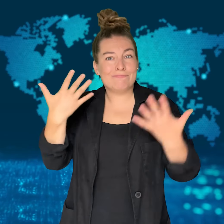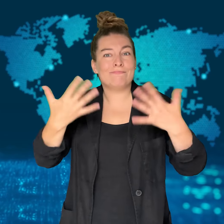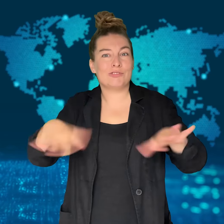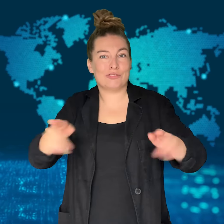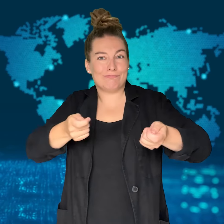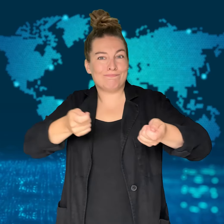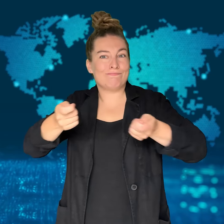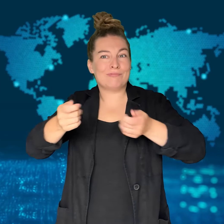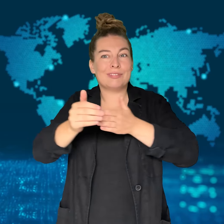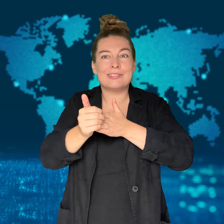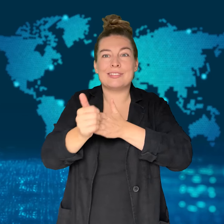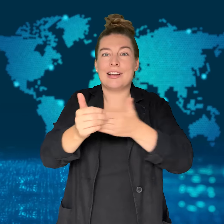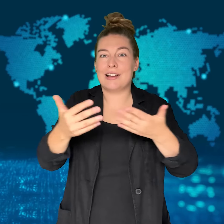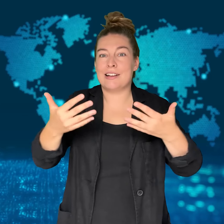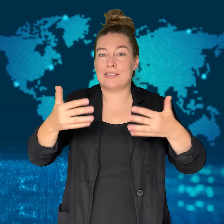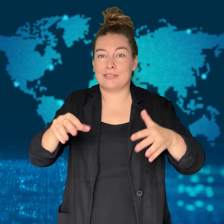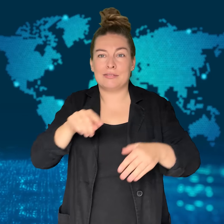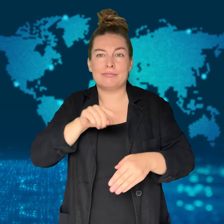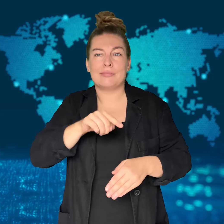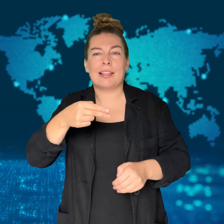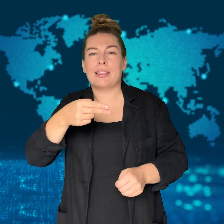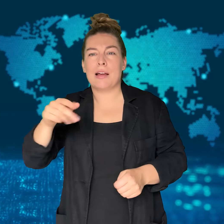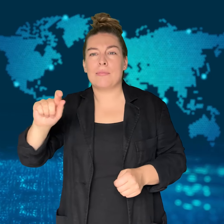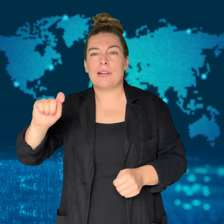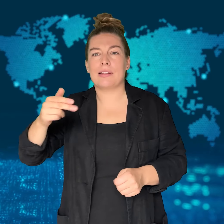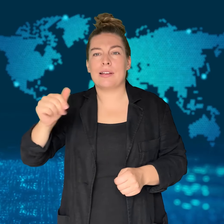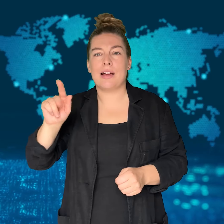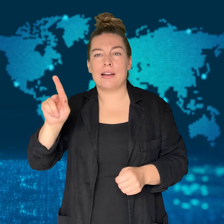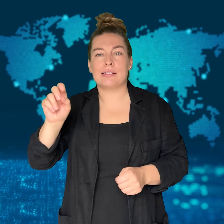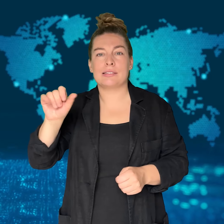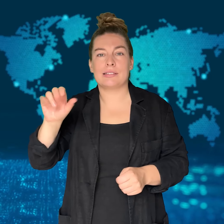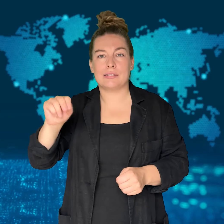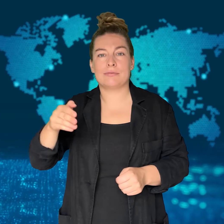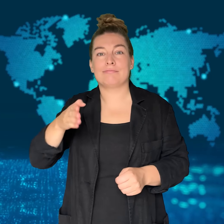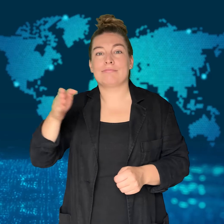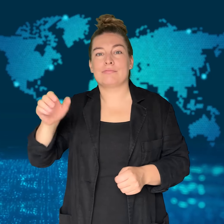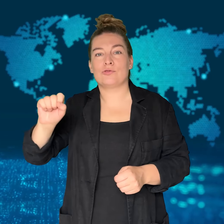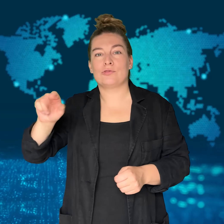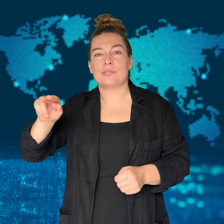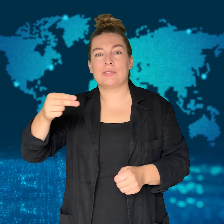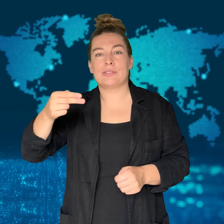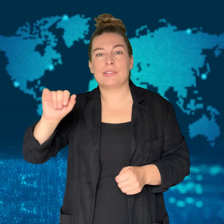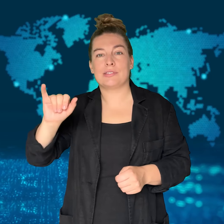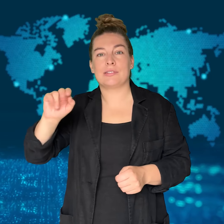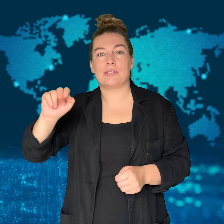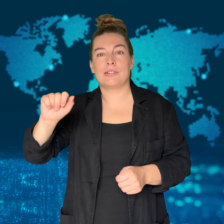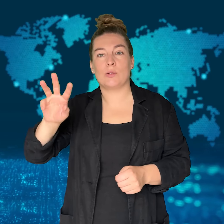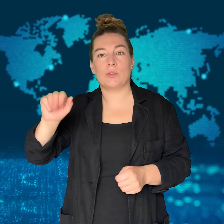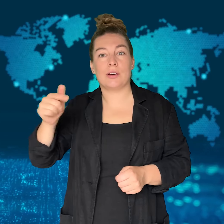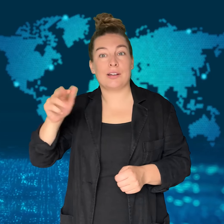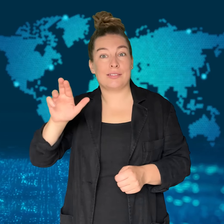Thailand's Constitutional Court in Bangkok.